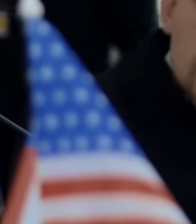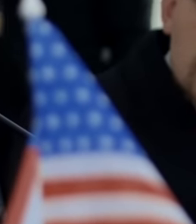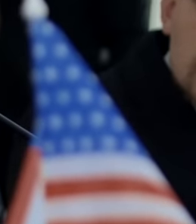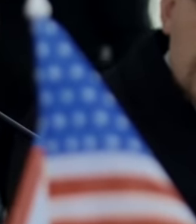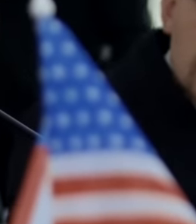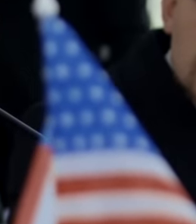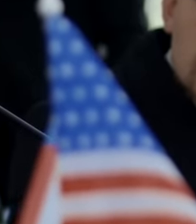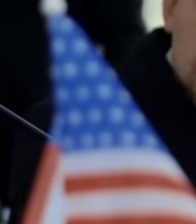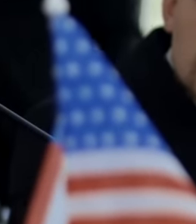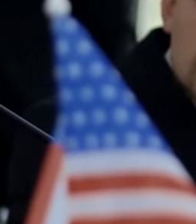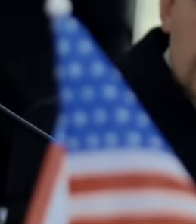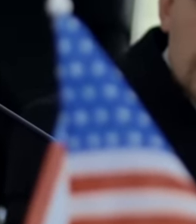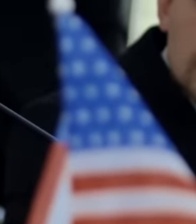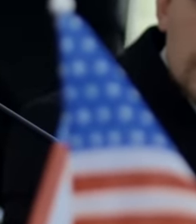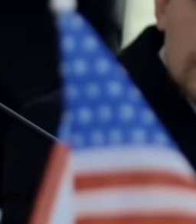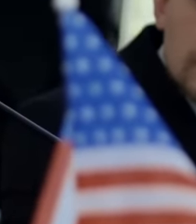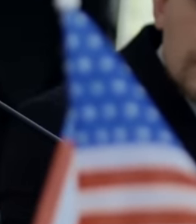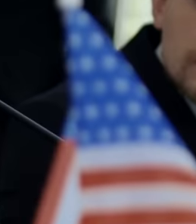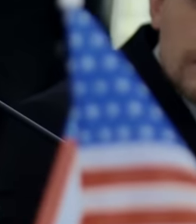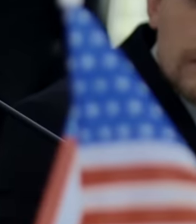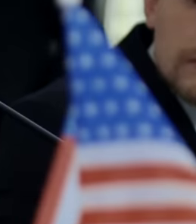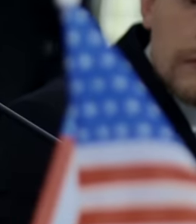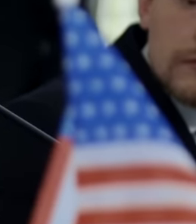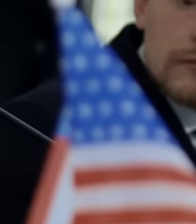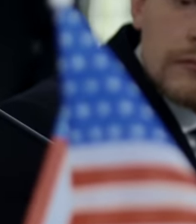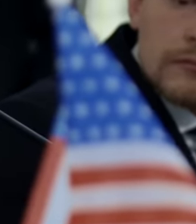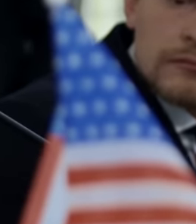question